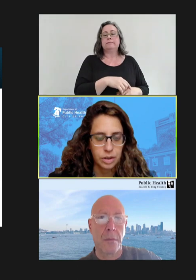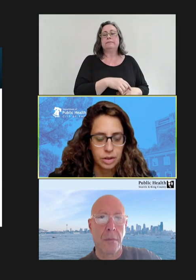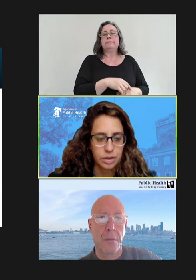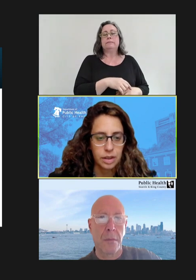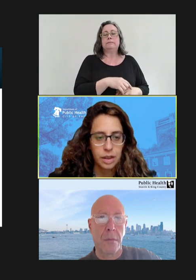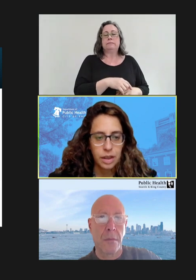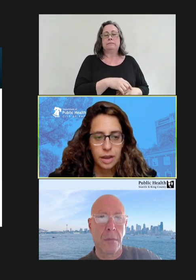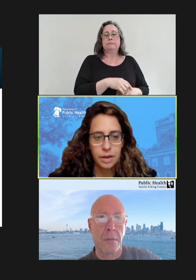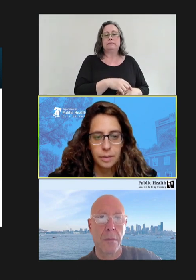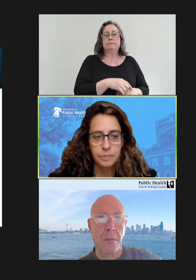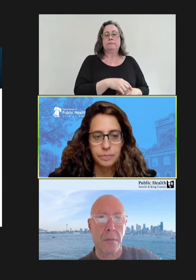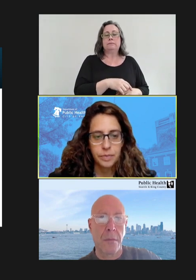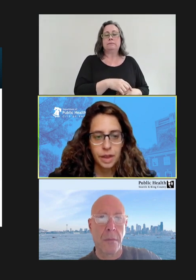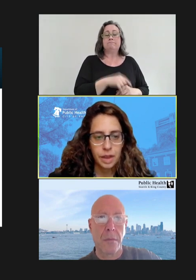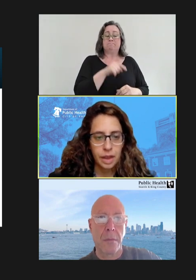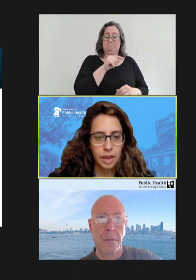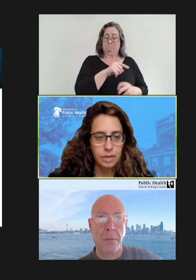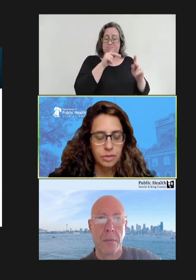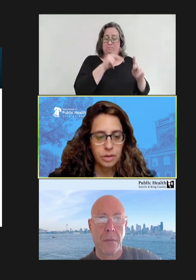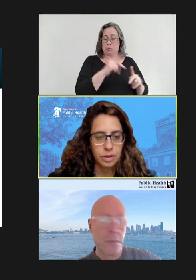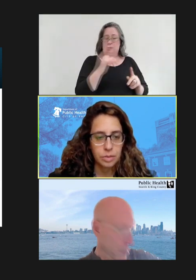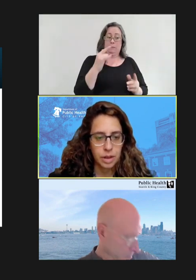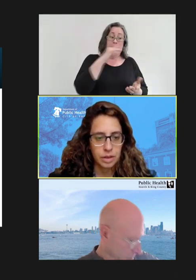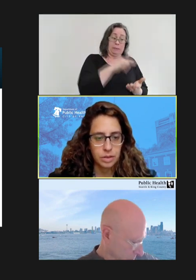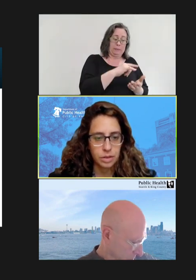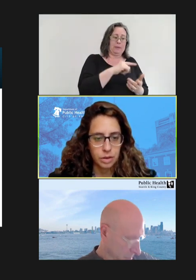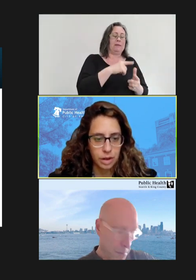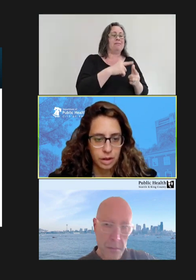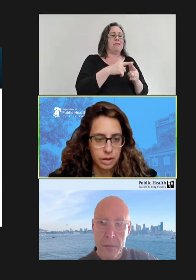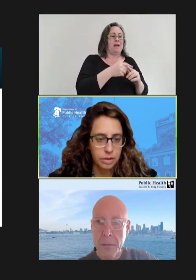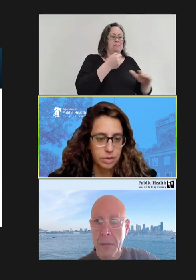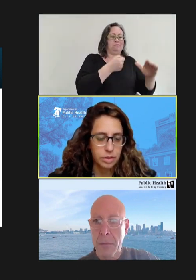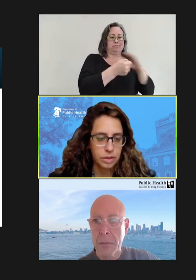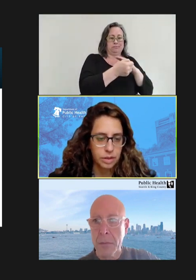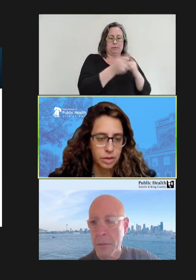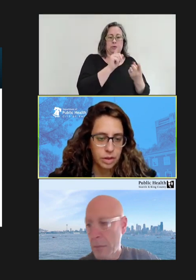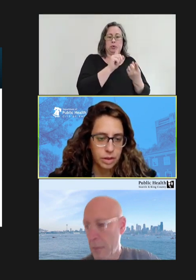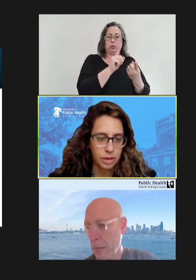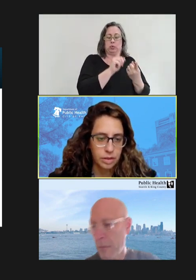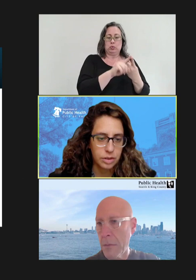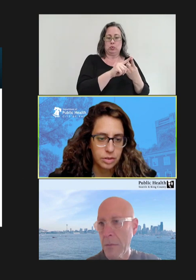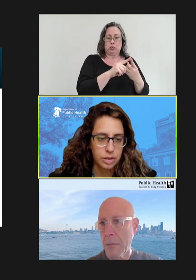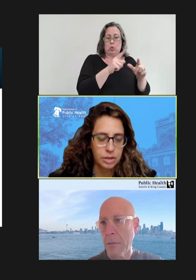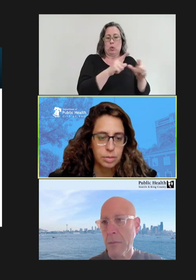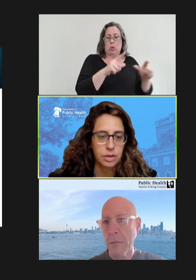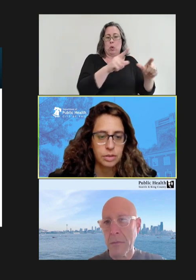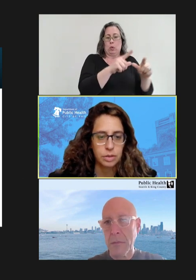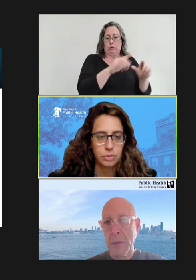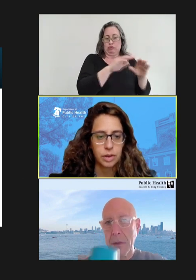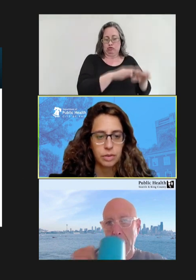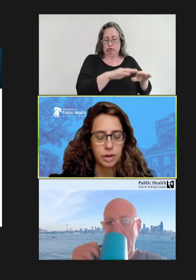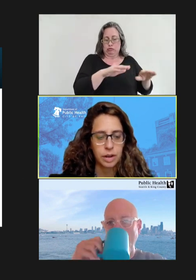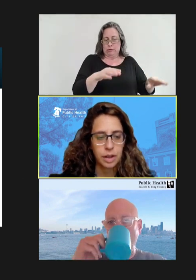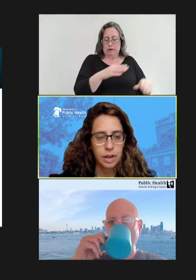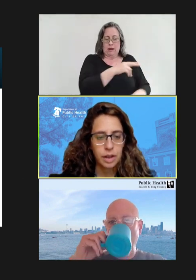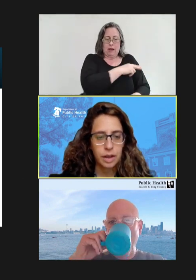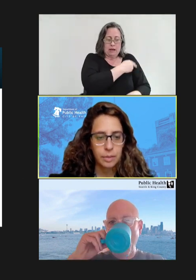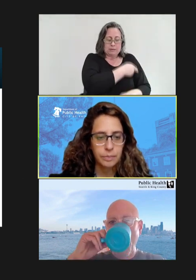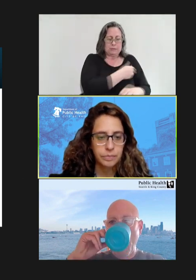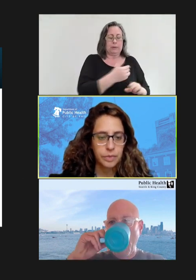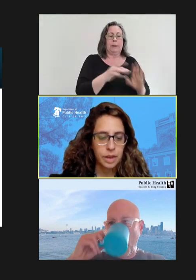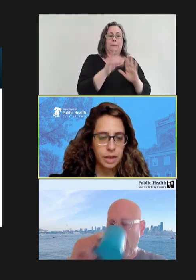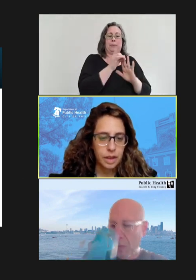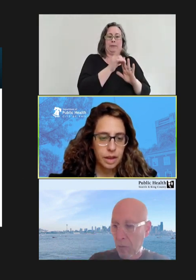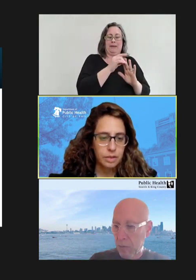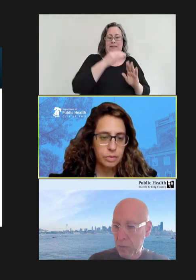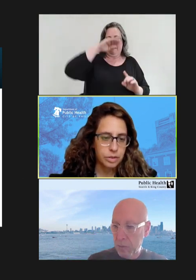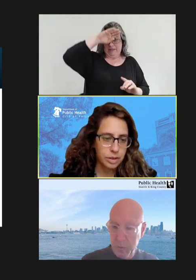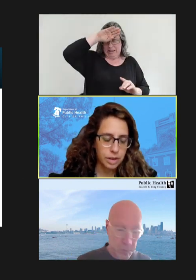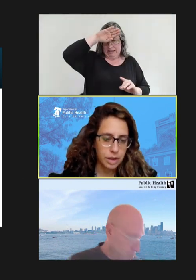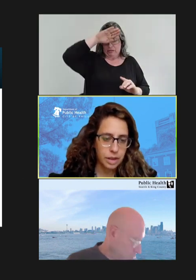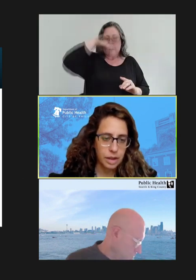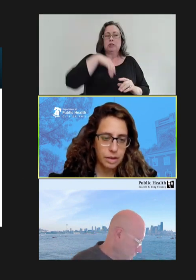returned and was admitted to one of the local children's hospitals with fever. Unfortunately,